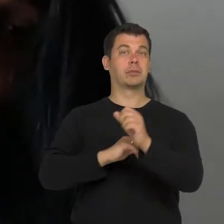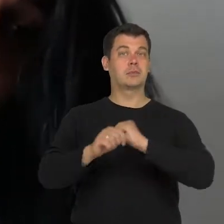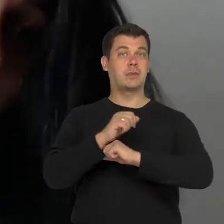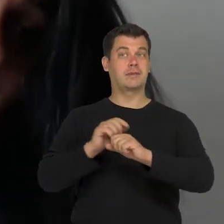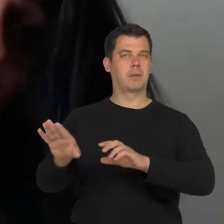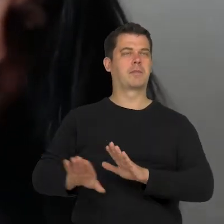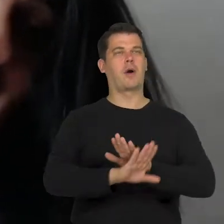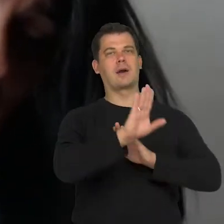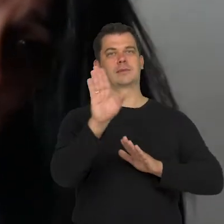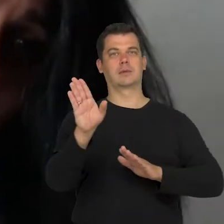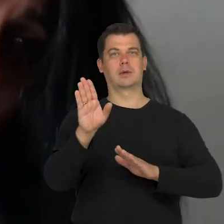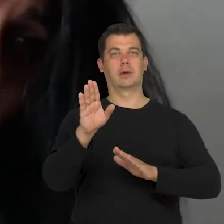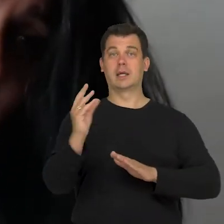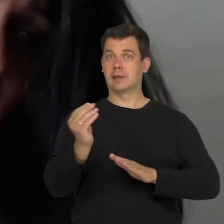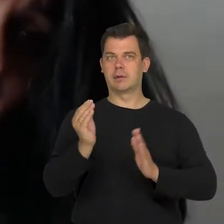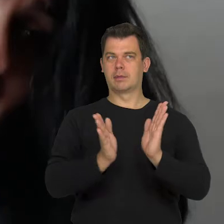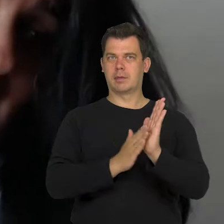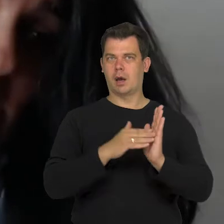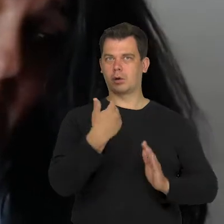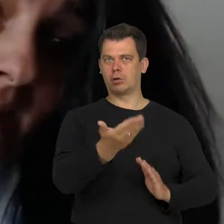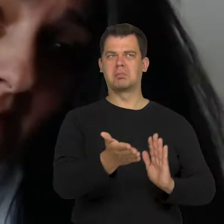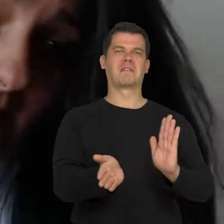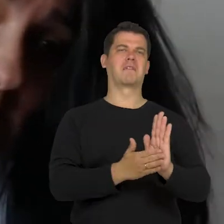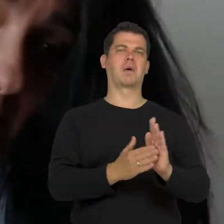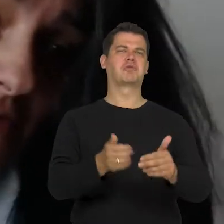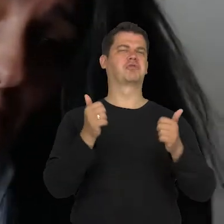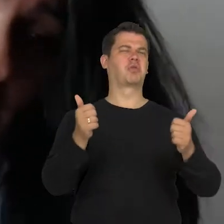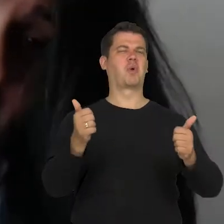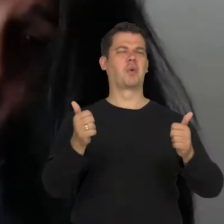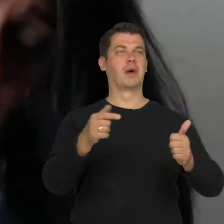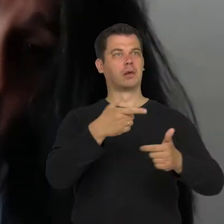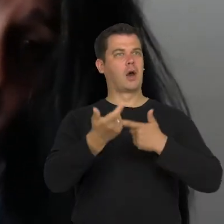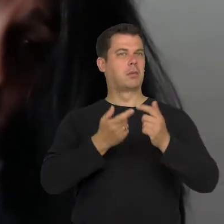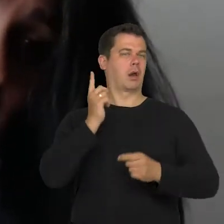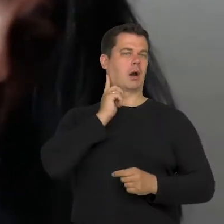On top of that, they receiver awards and are praised for how well they played people with disabilities